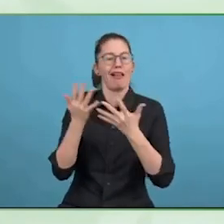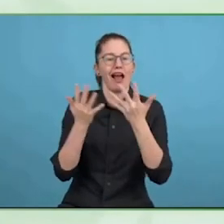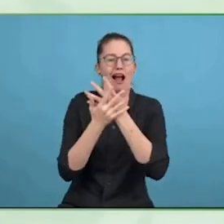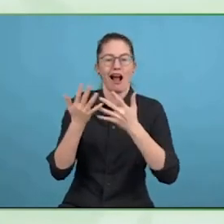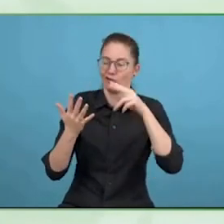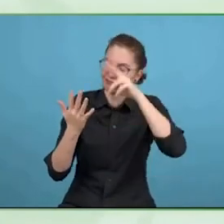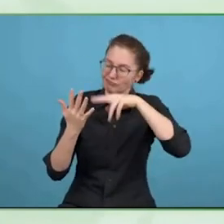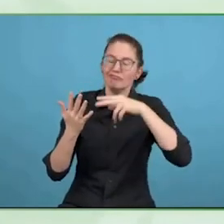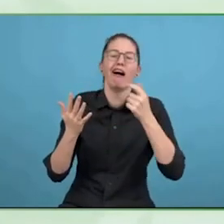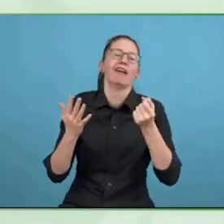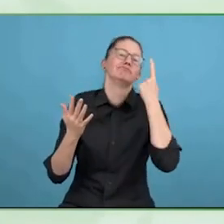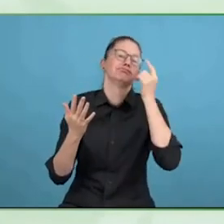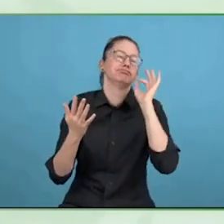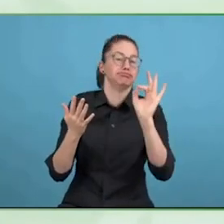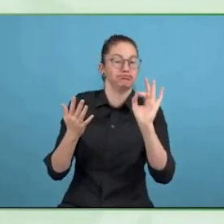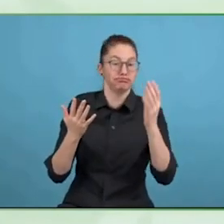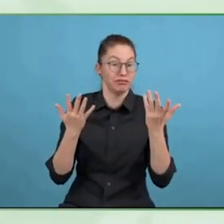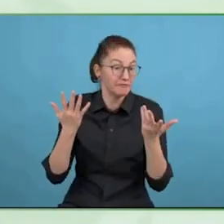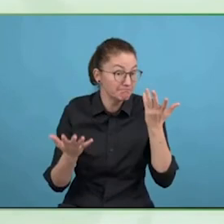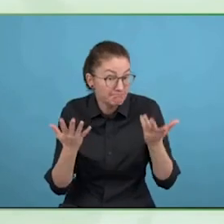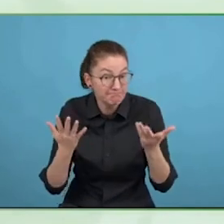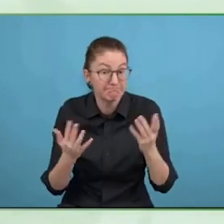you address a problem like that Monika?